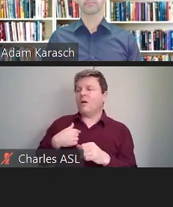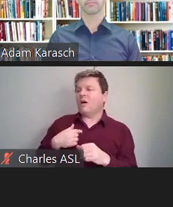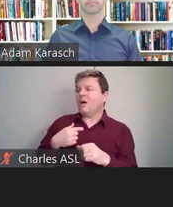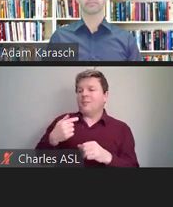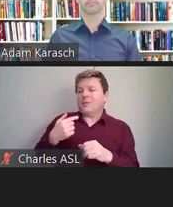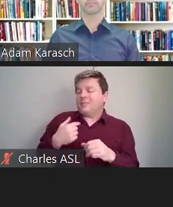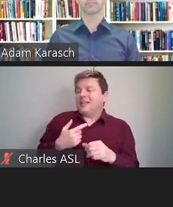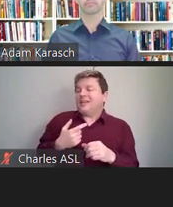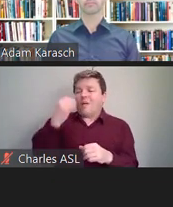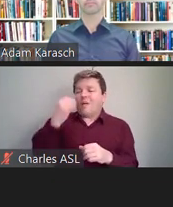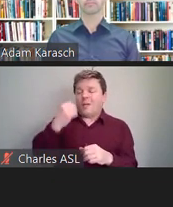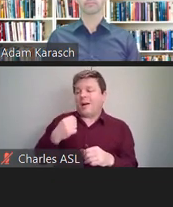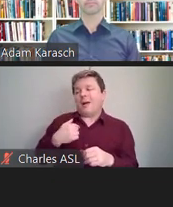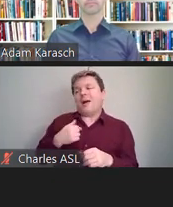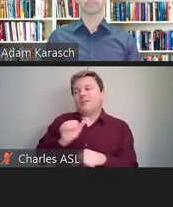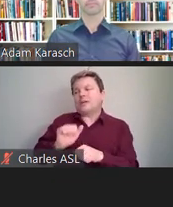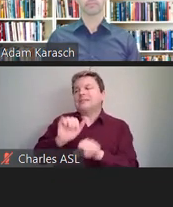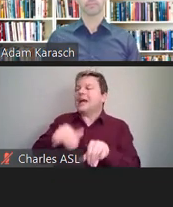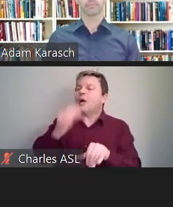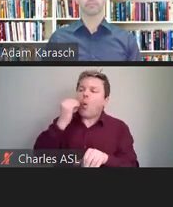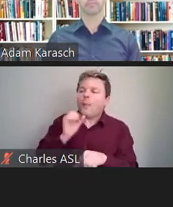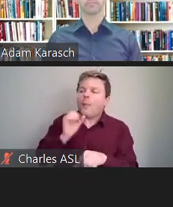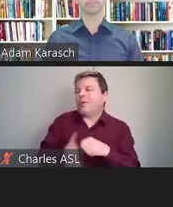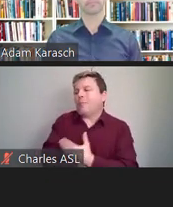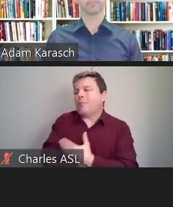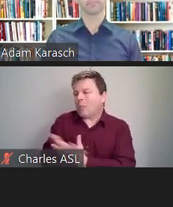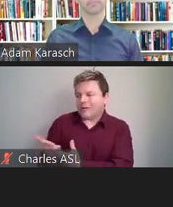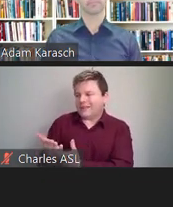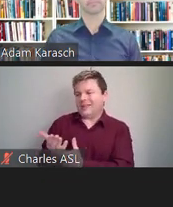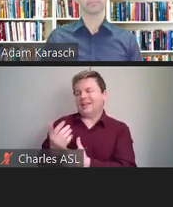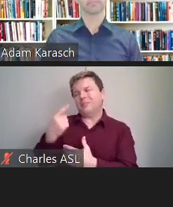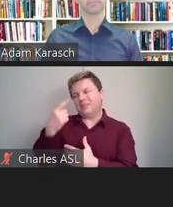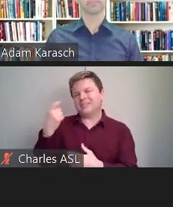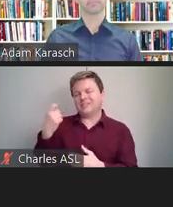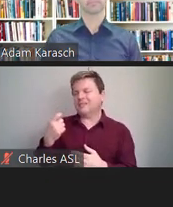That's considered a request for an accommodation. And the last part is the question